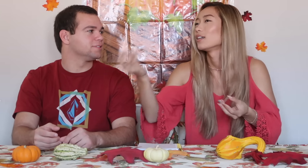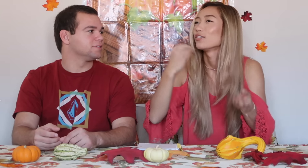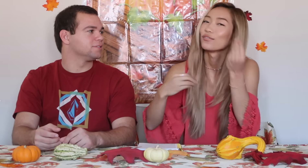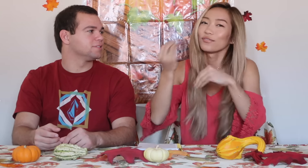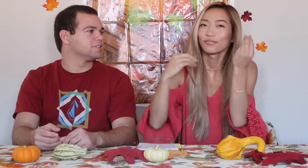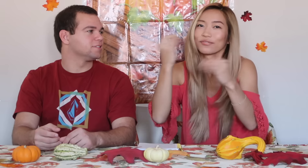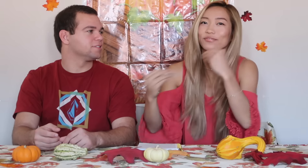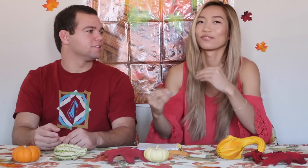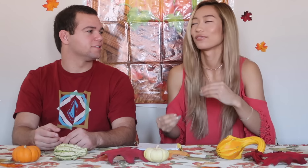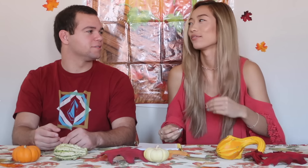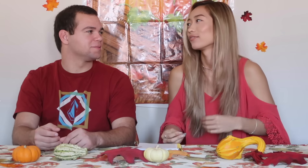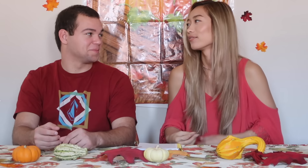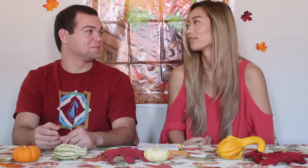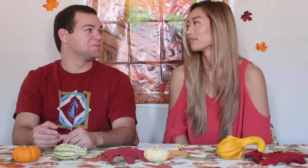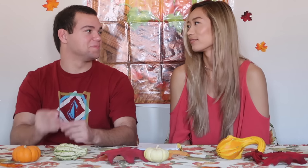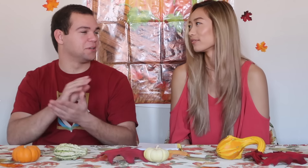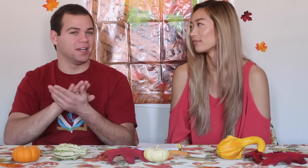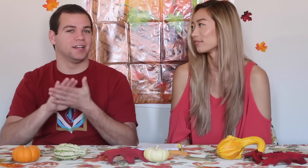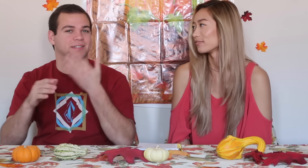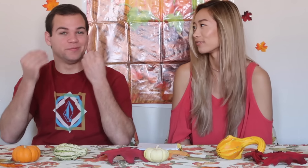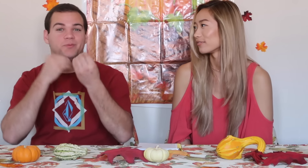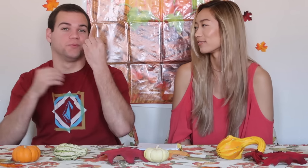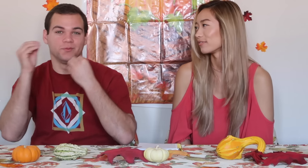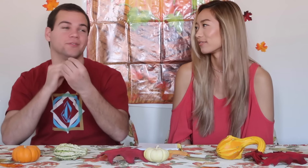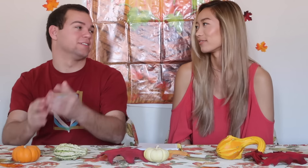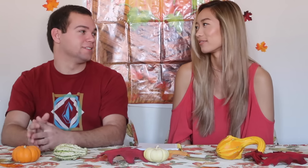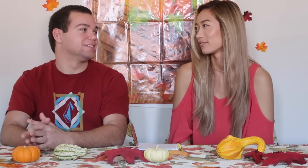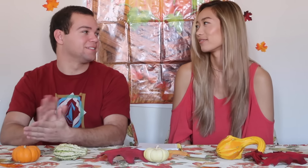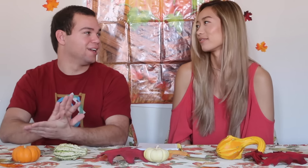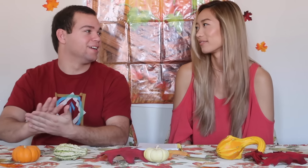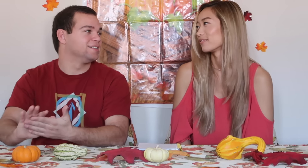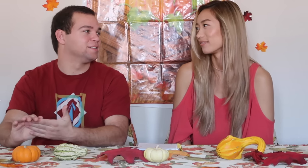feast (frustrated) Nice! feast. nice...